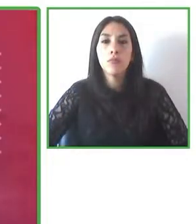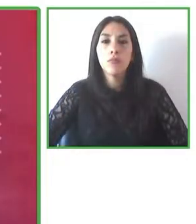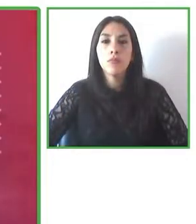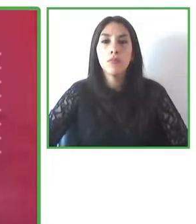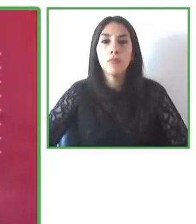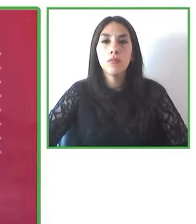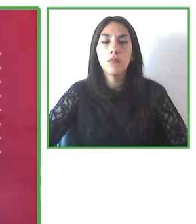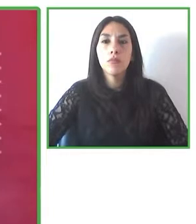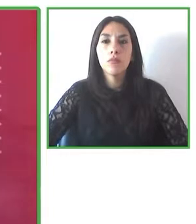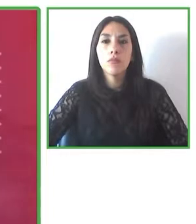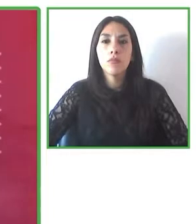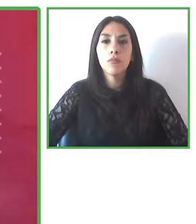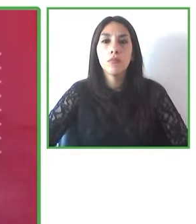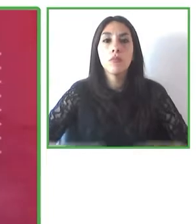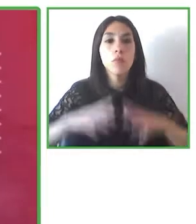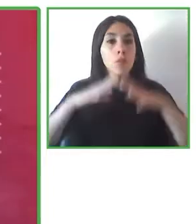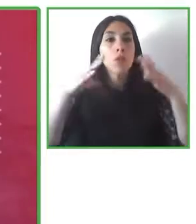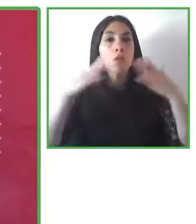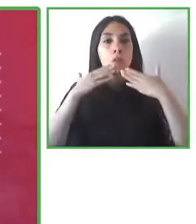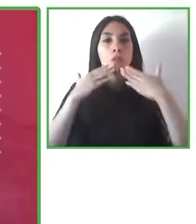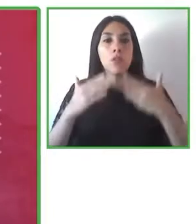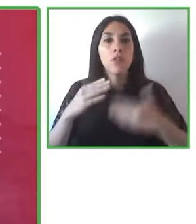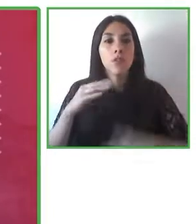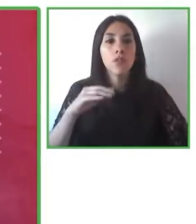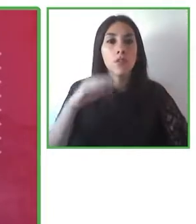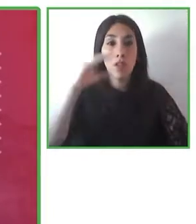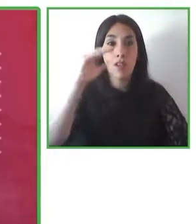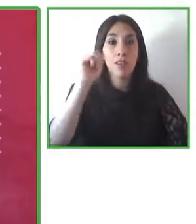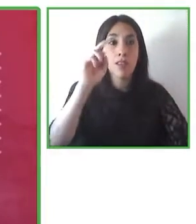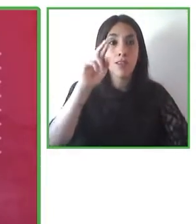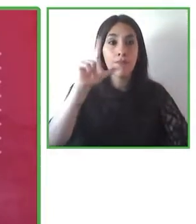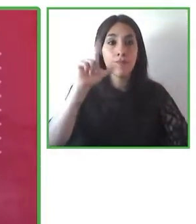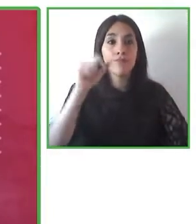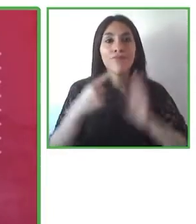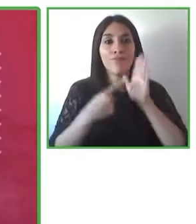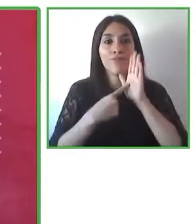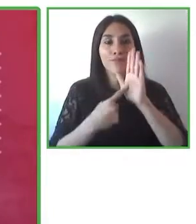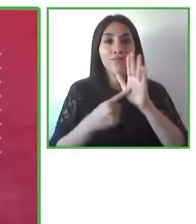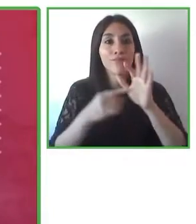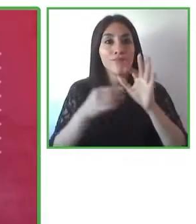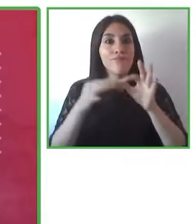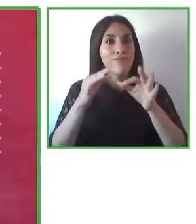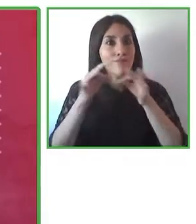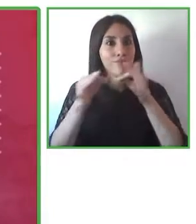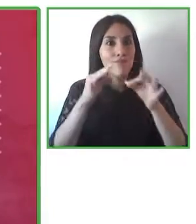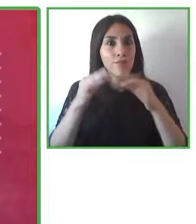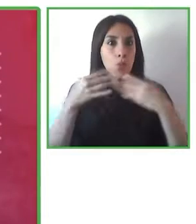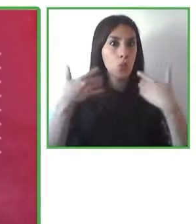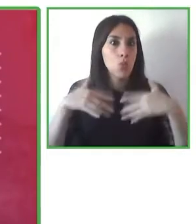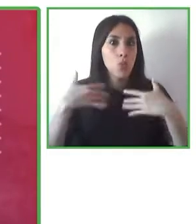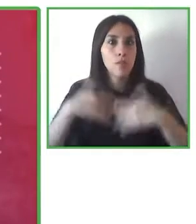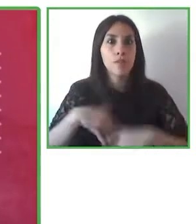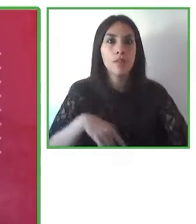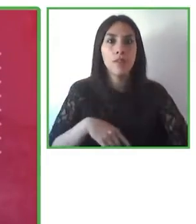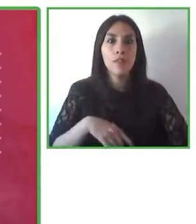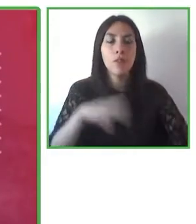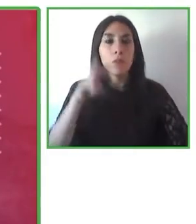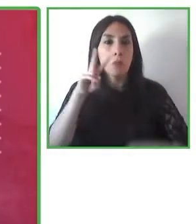Thank you, Carla, for this presentation. It is very important to make visible that people with